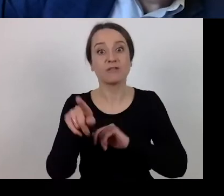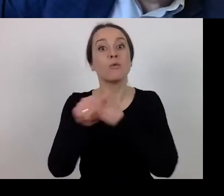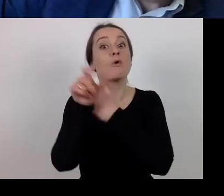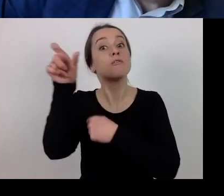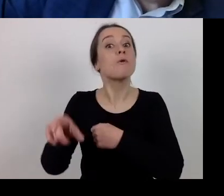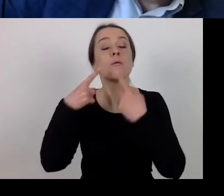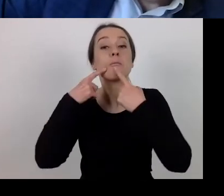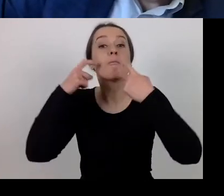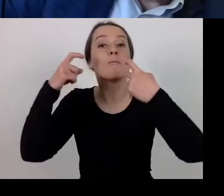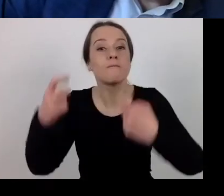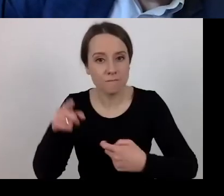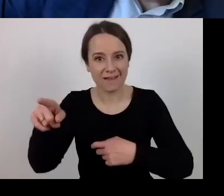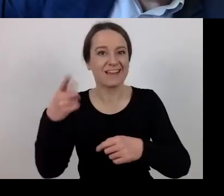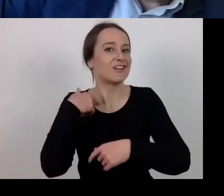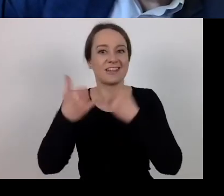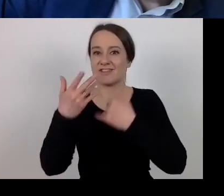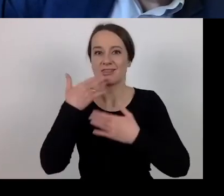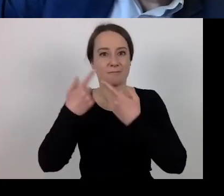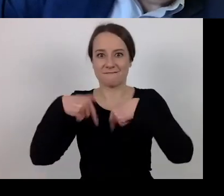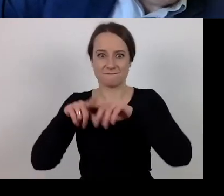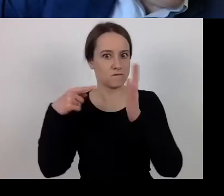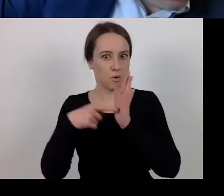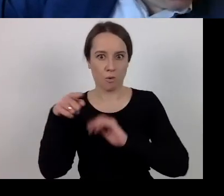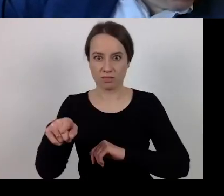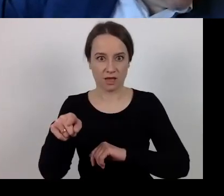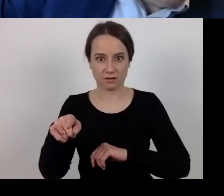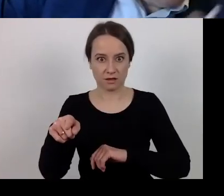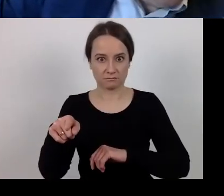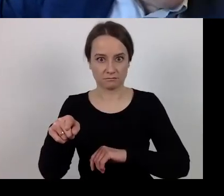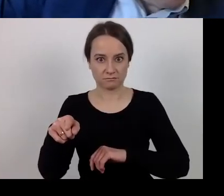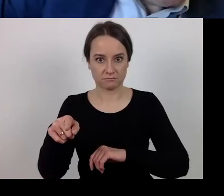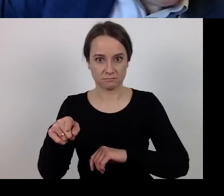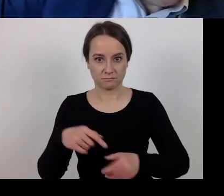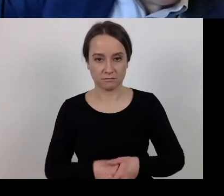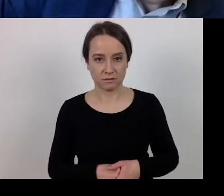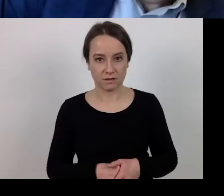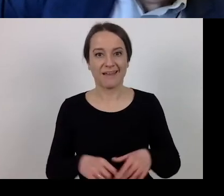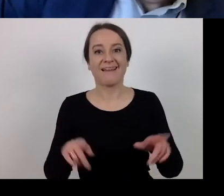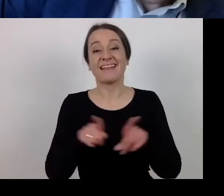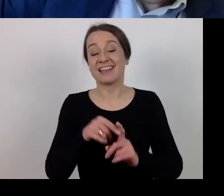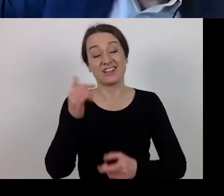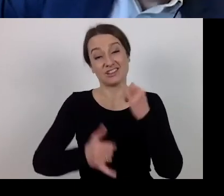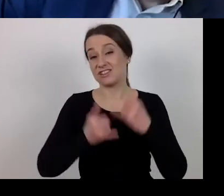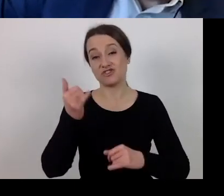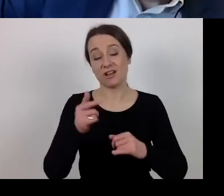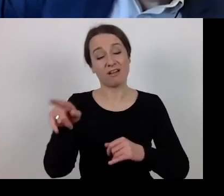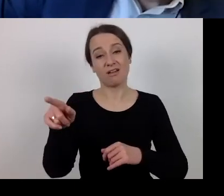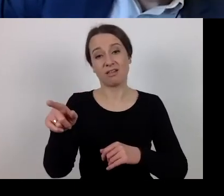for non-execution or incorrect execution of the funding agreement.